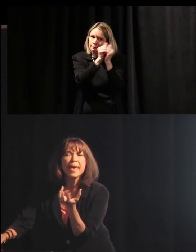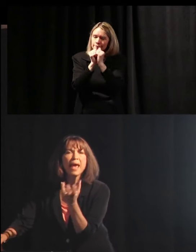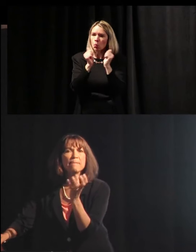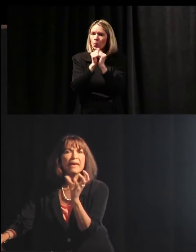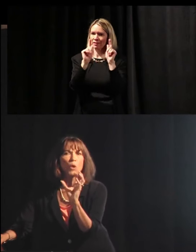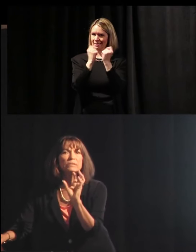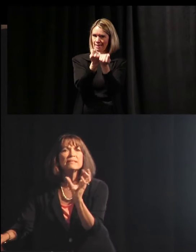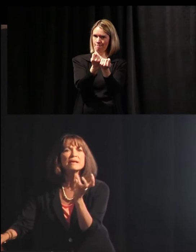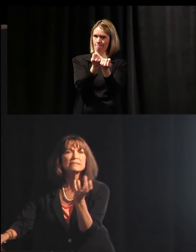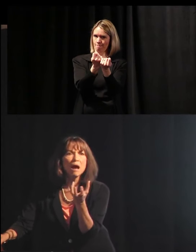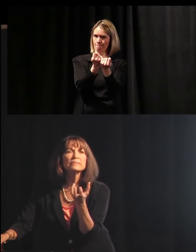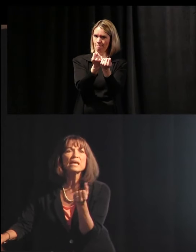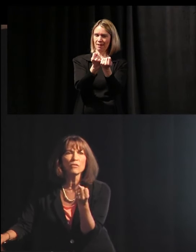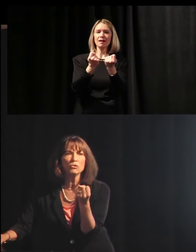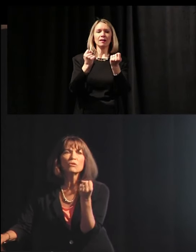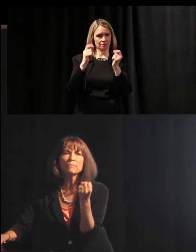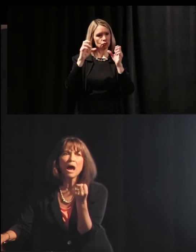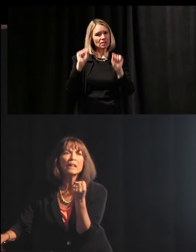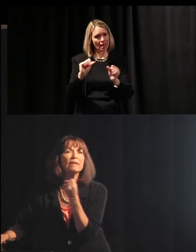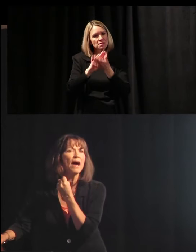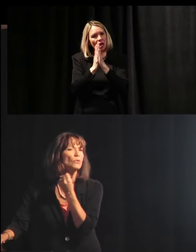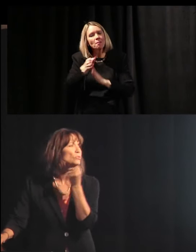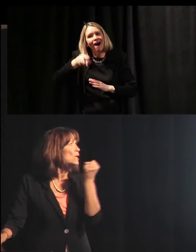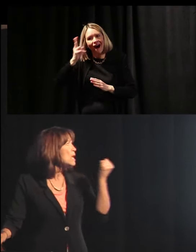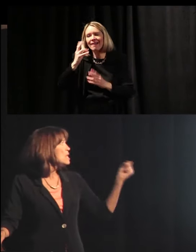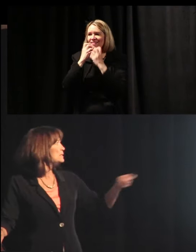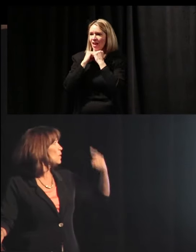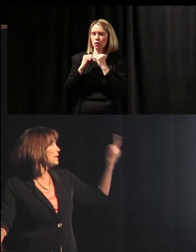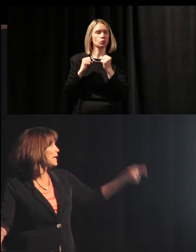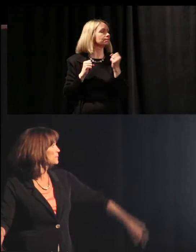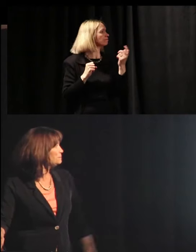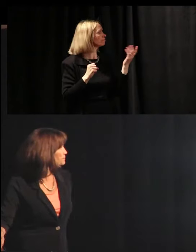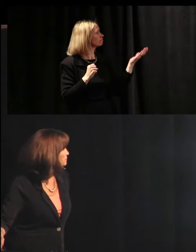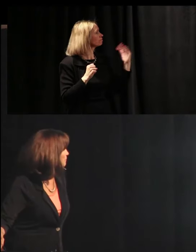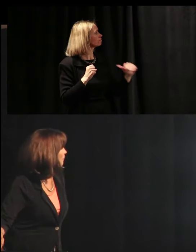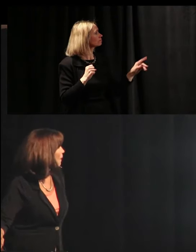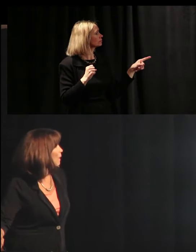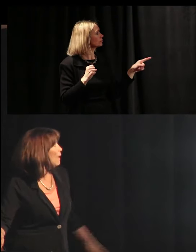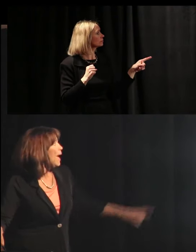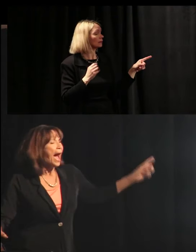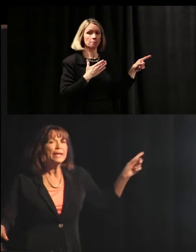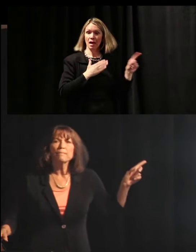and make those things come together, you can be highly valued. Let's go to the next one. In my classroom,